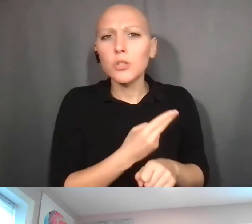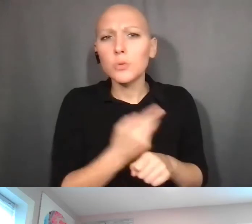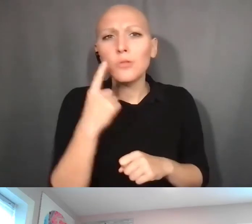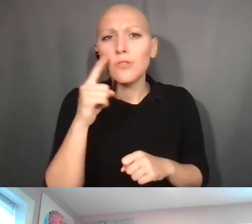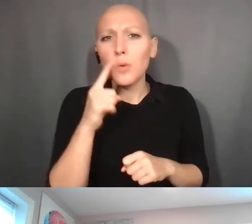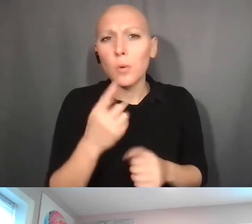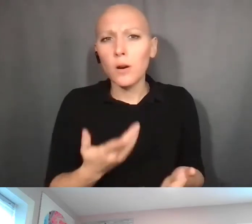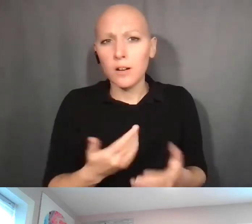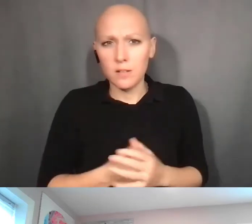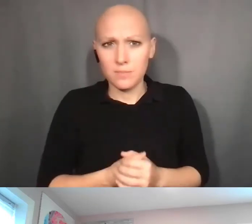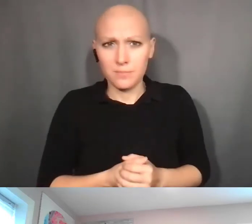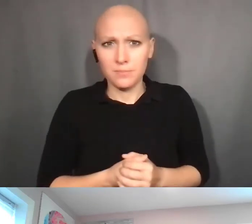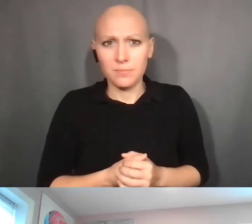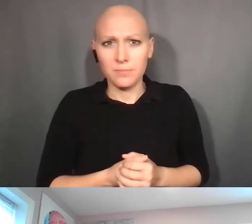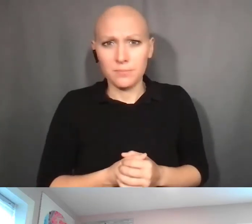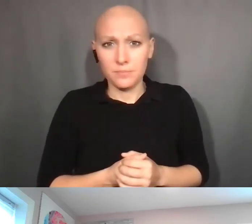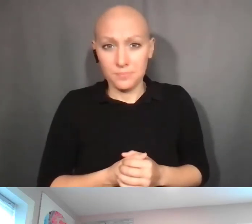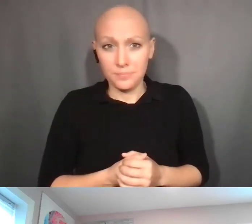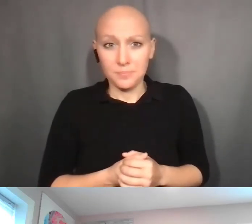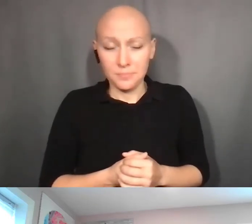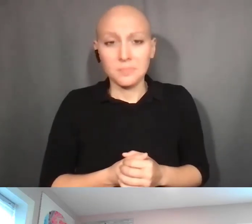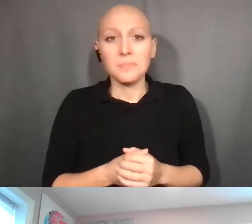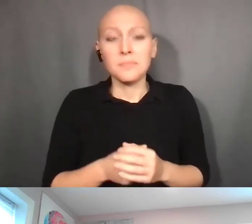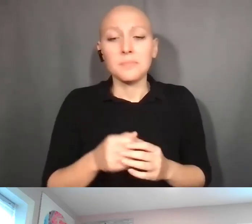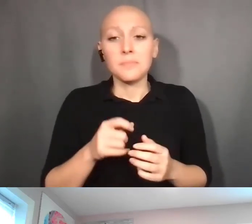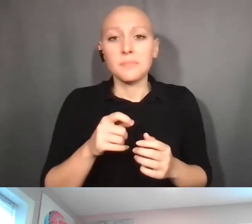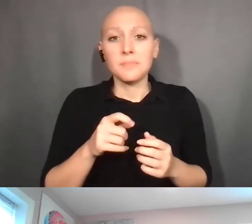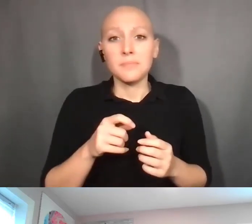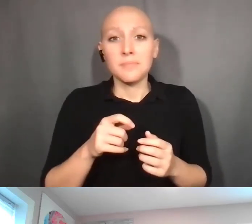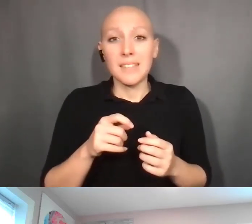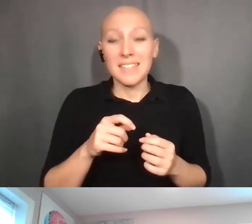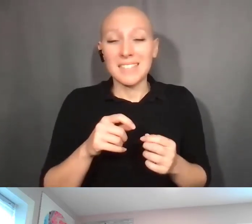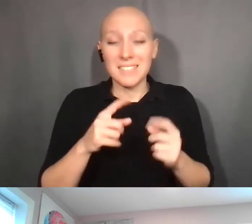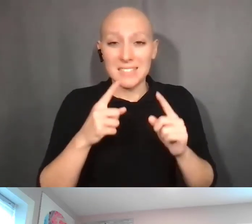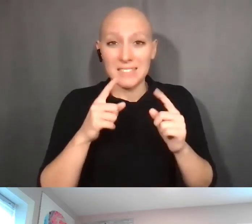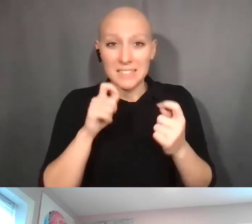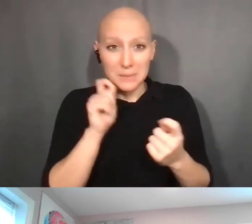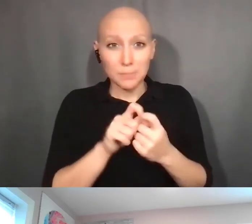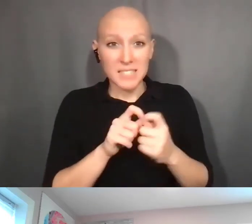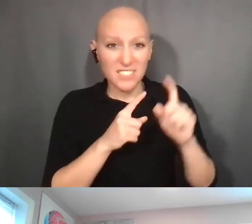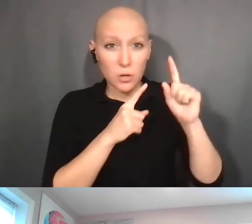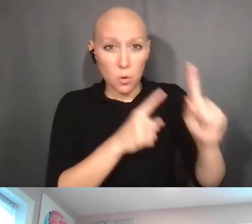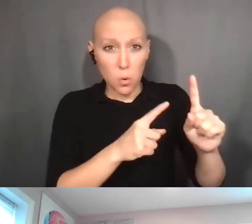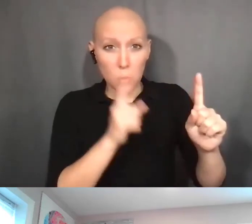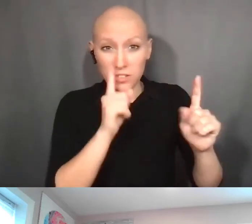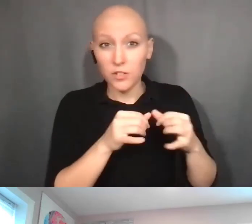And you want to look at this specific aims for the award. And sometimes you can have specific aims and goals